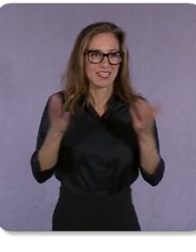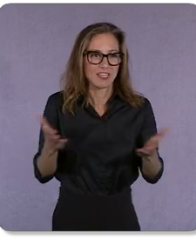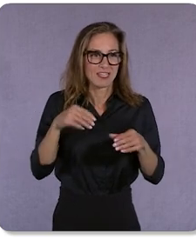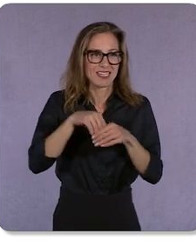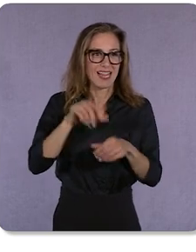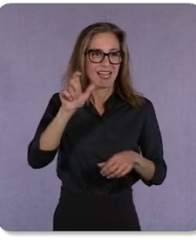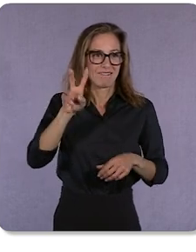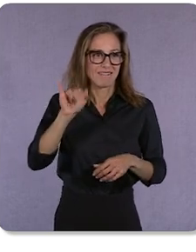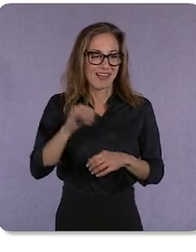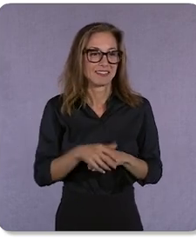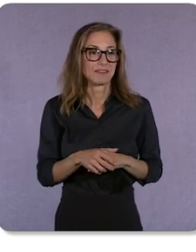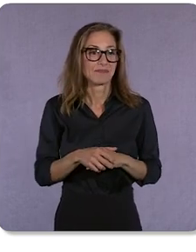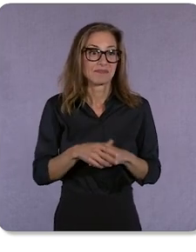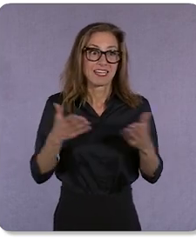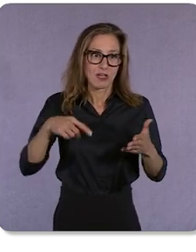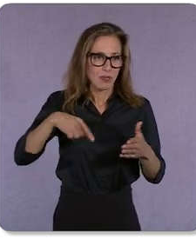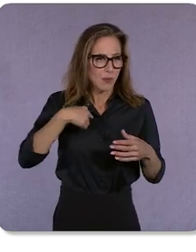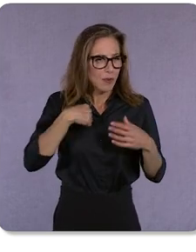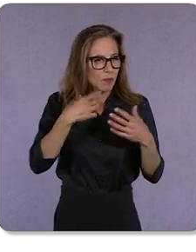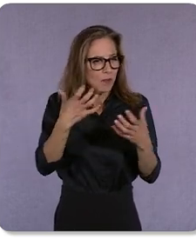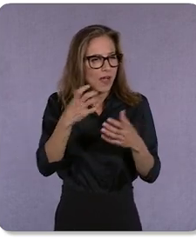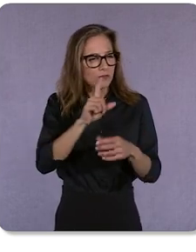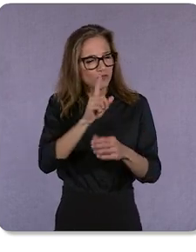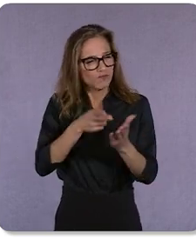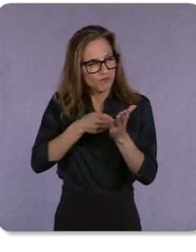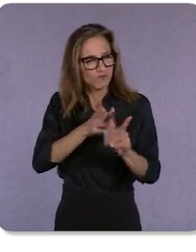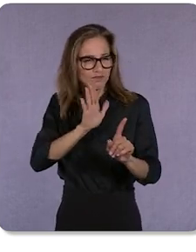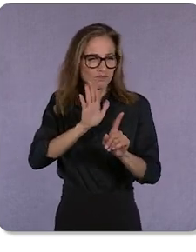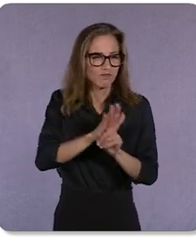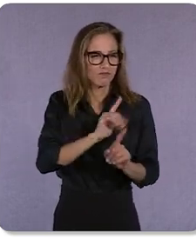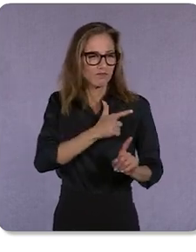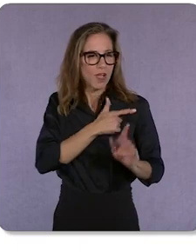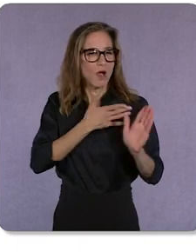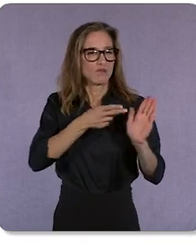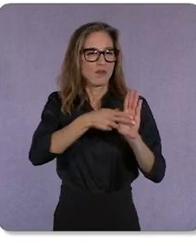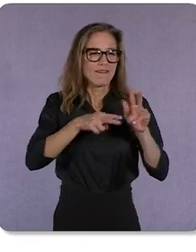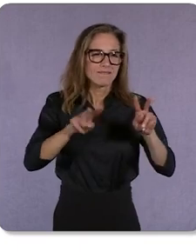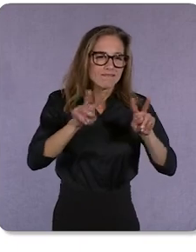about staying true to our brand values: empathy, integrity, originality, and courage. How can we